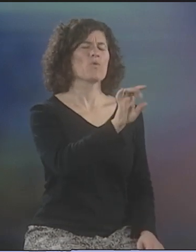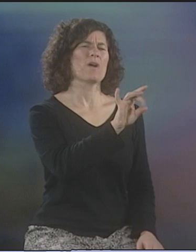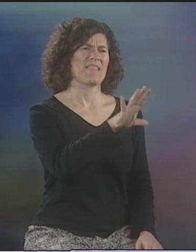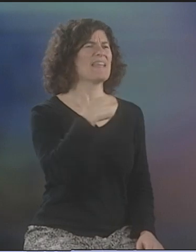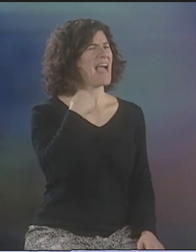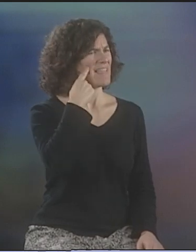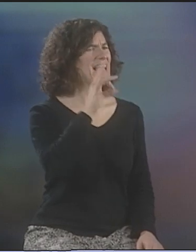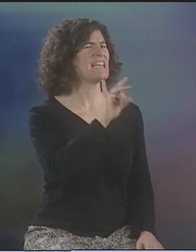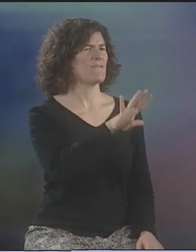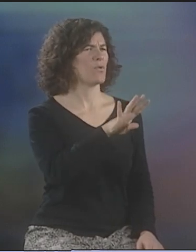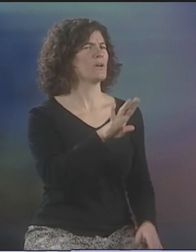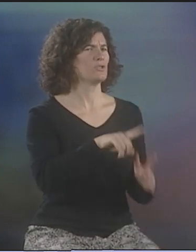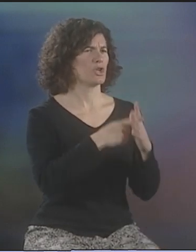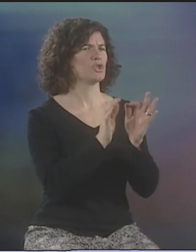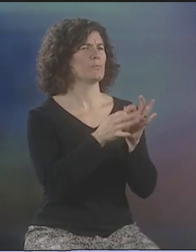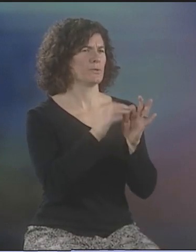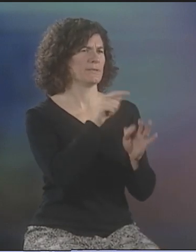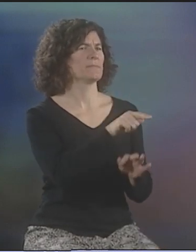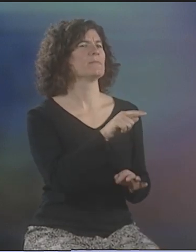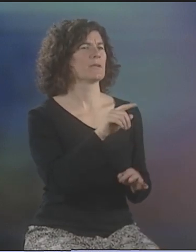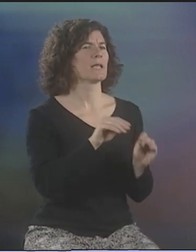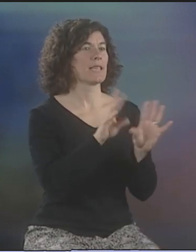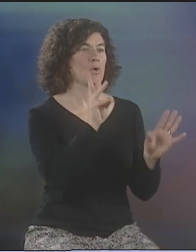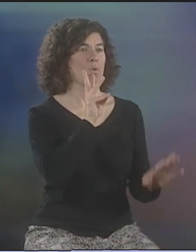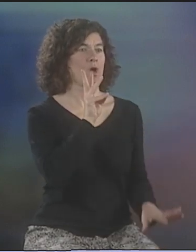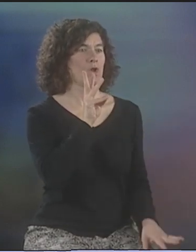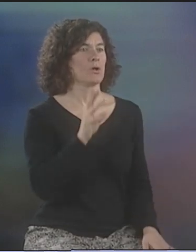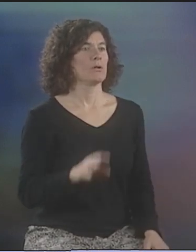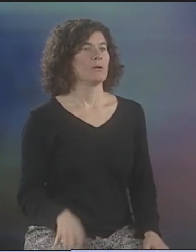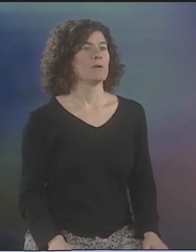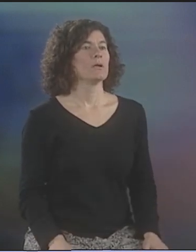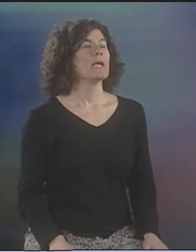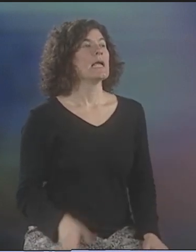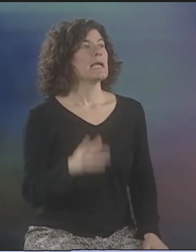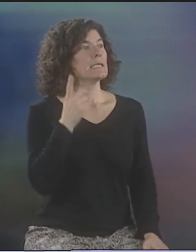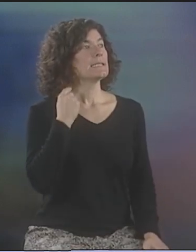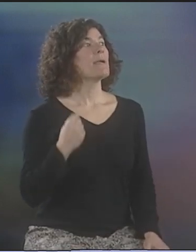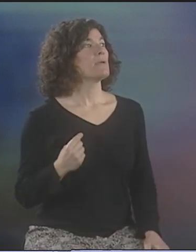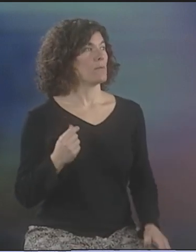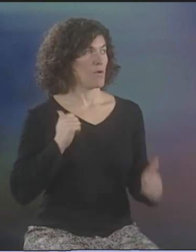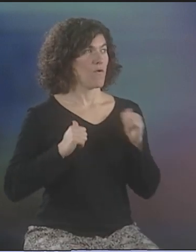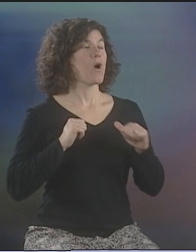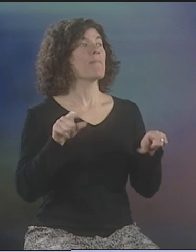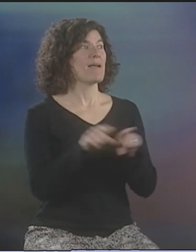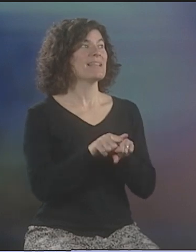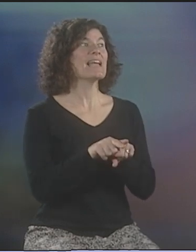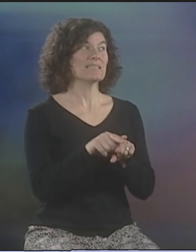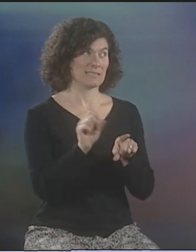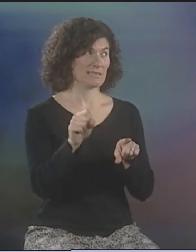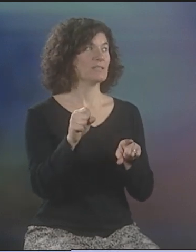MAYBE '83, EVEN? '84, I THINK. I THINK IT WAS '84. THAT'S WHEN I STARTED INTERPRETING AT CLEARWATER. YEAH.